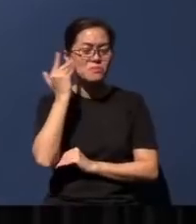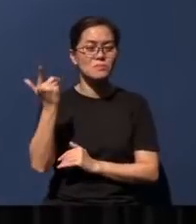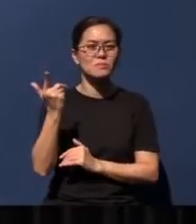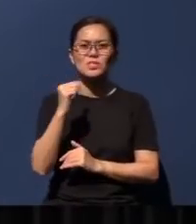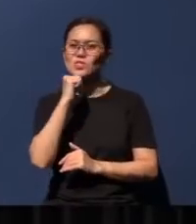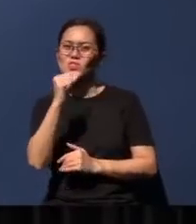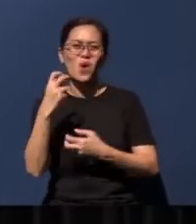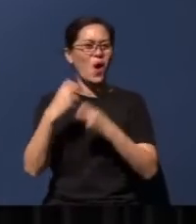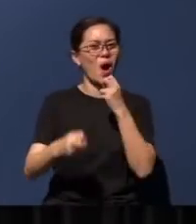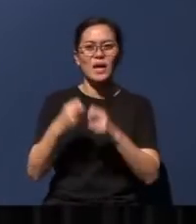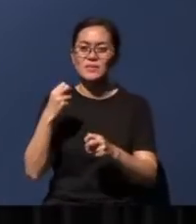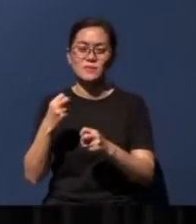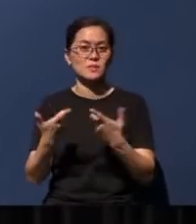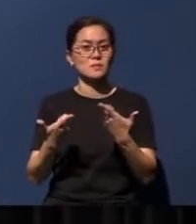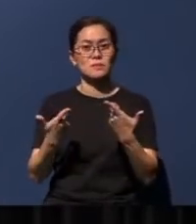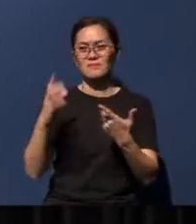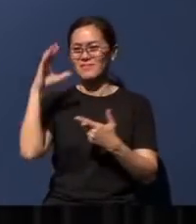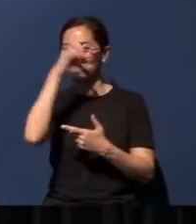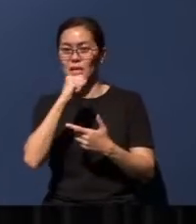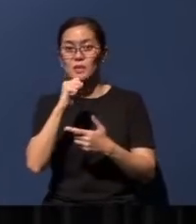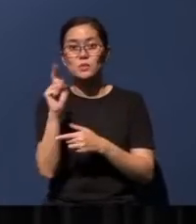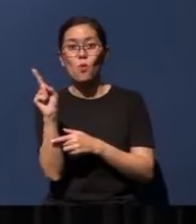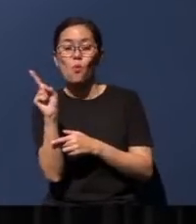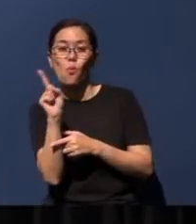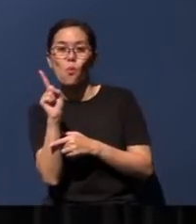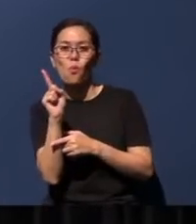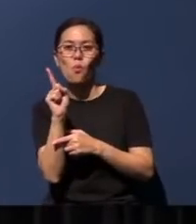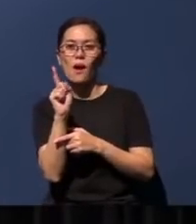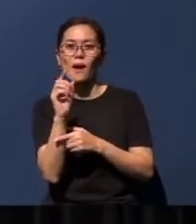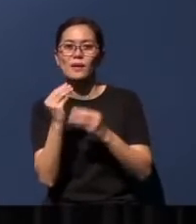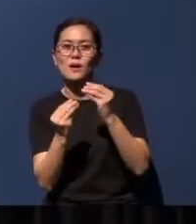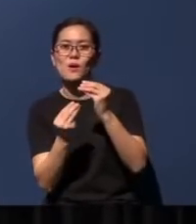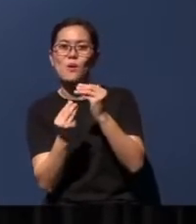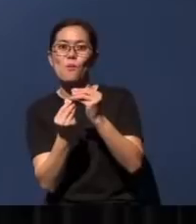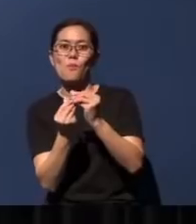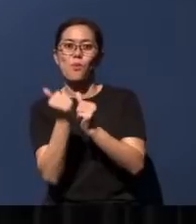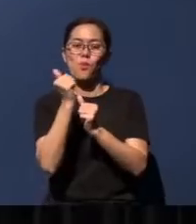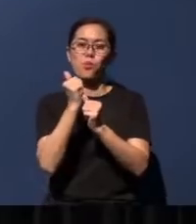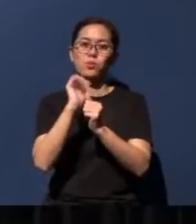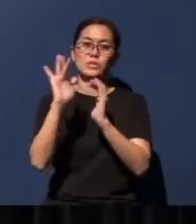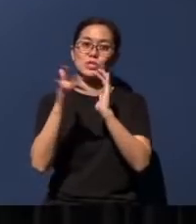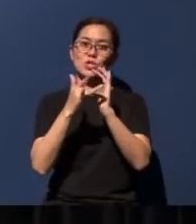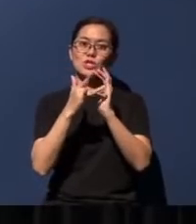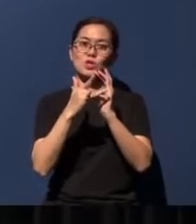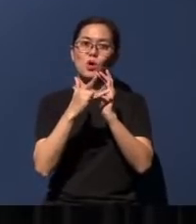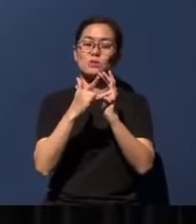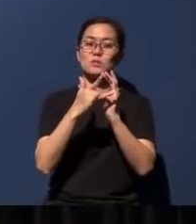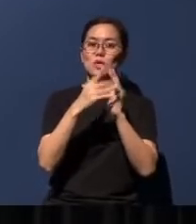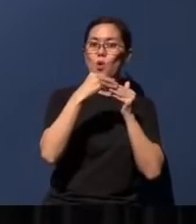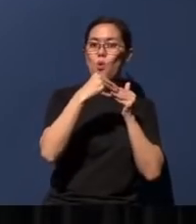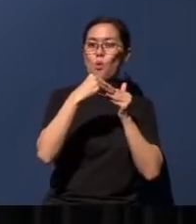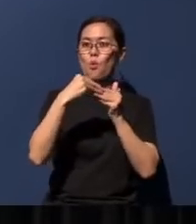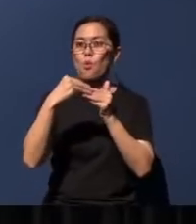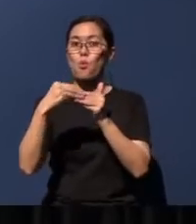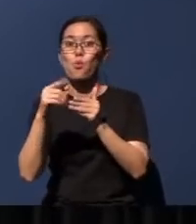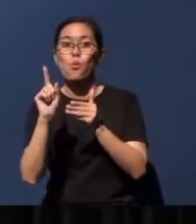difficult to guess where the proliferation of technology is going to lead us towards. It might also